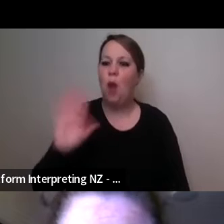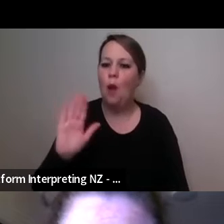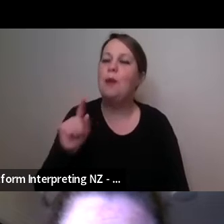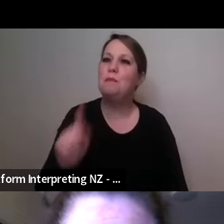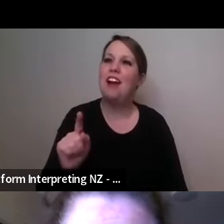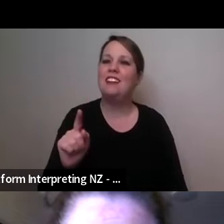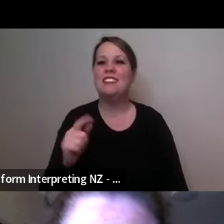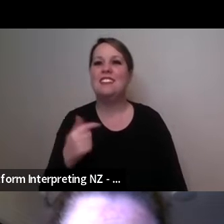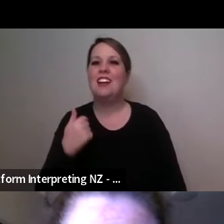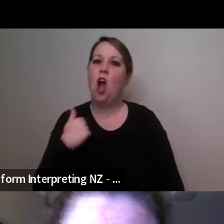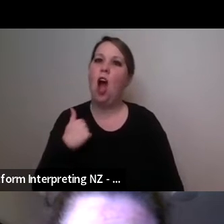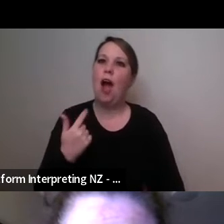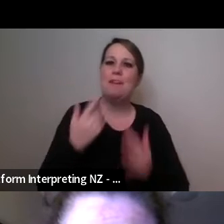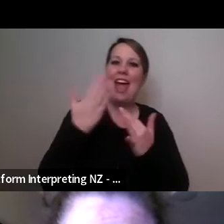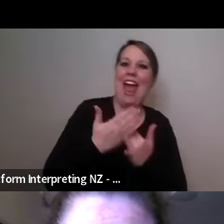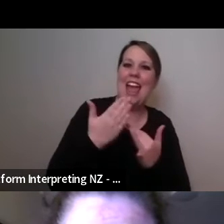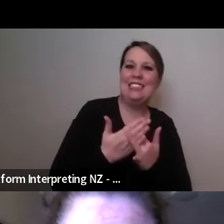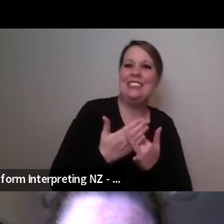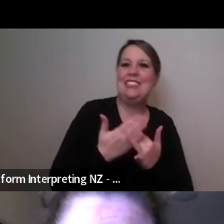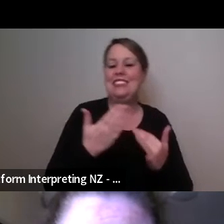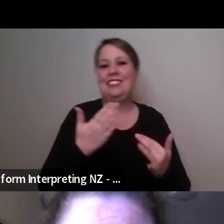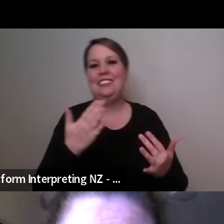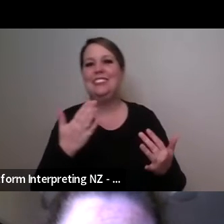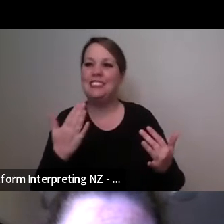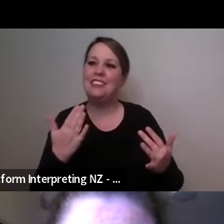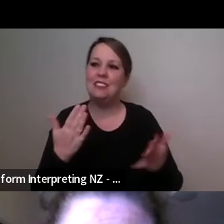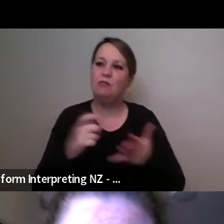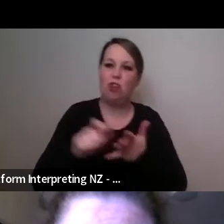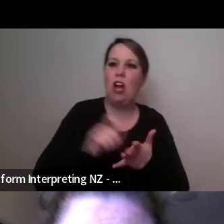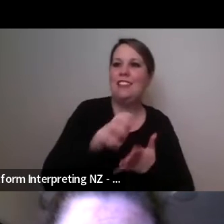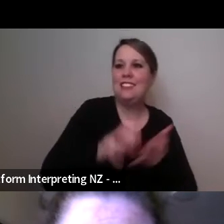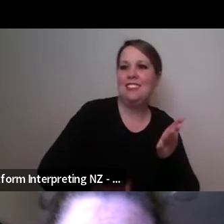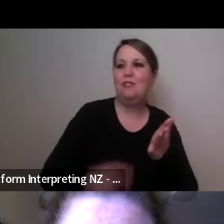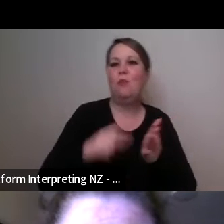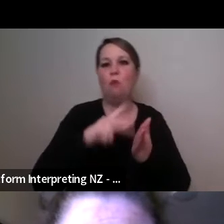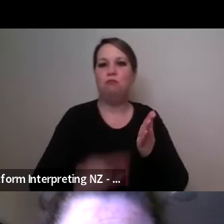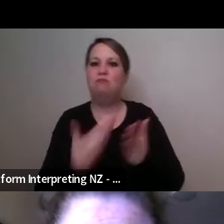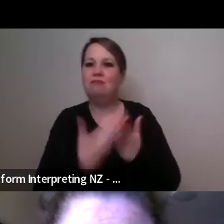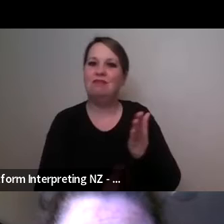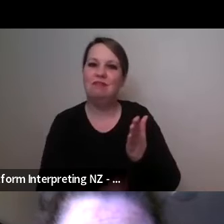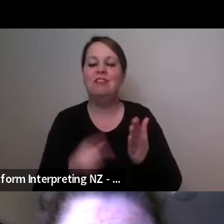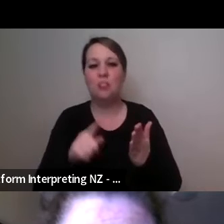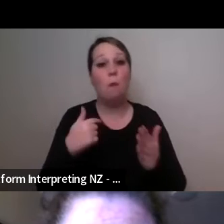the best I can do but I've been to lots of places where it hasn't been accessible and language is is